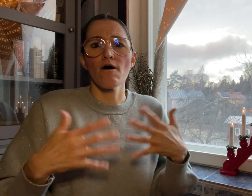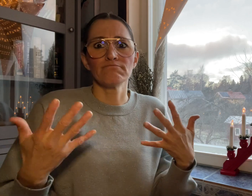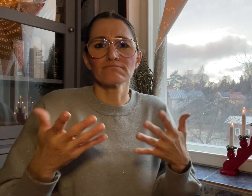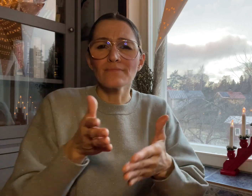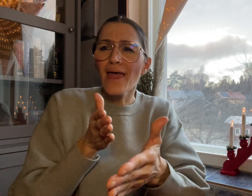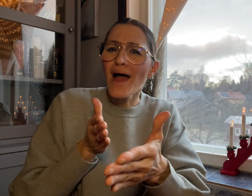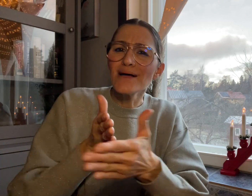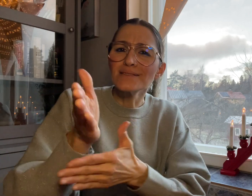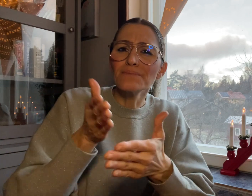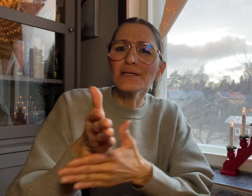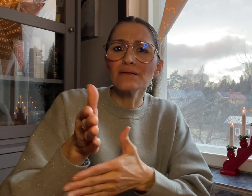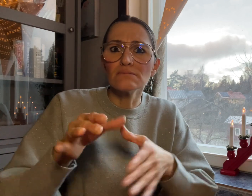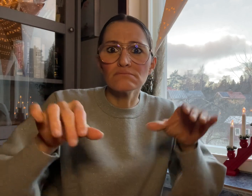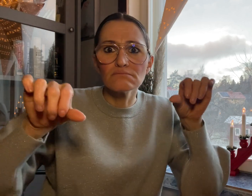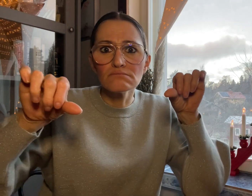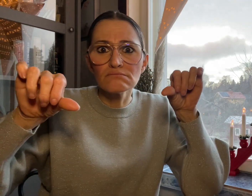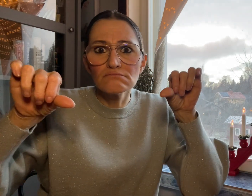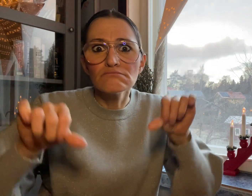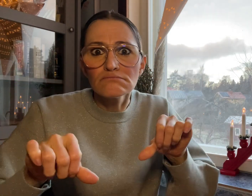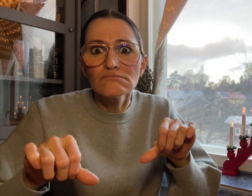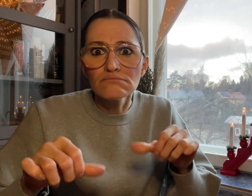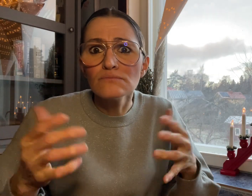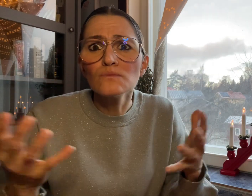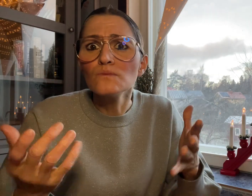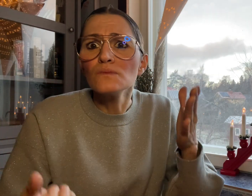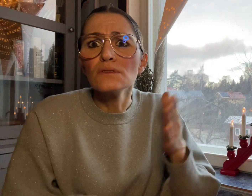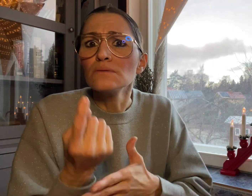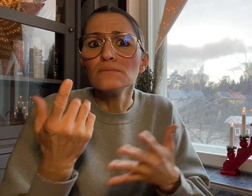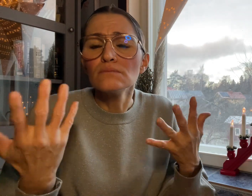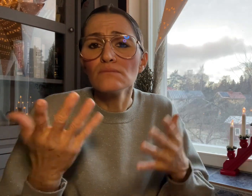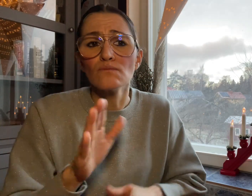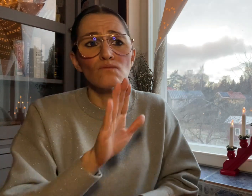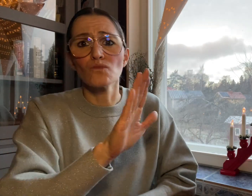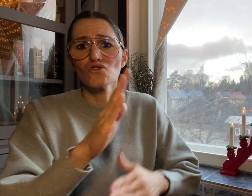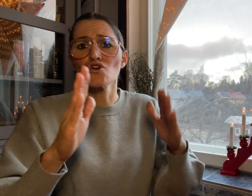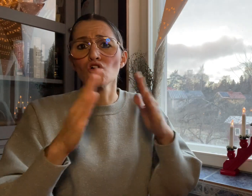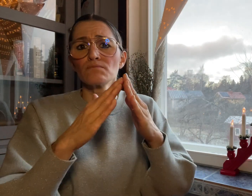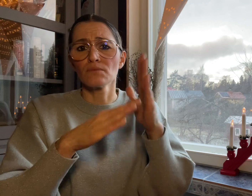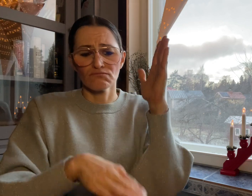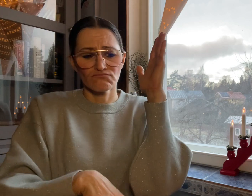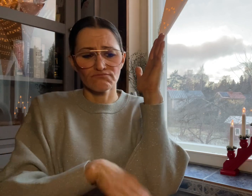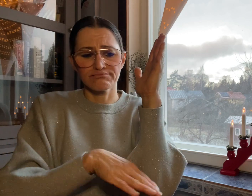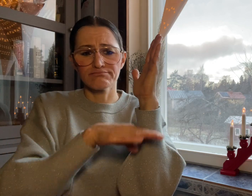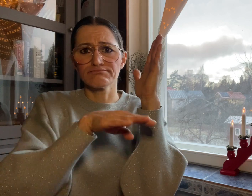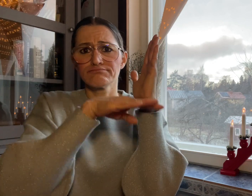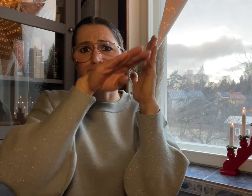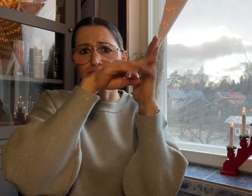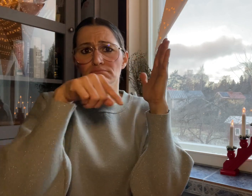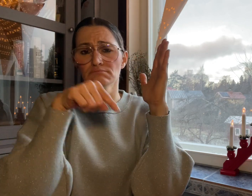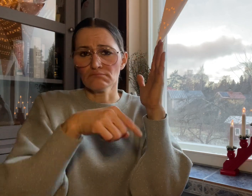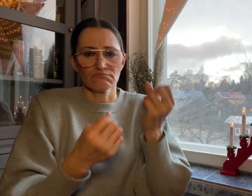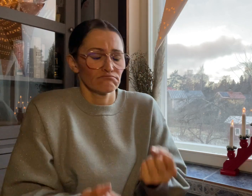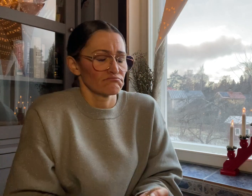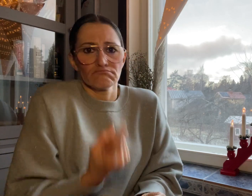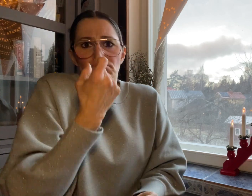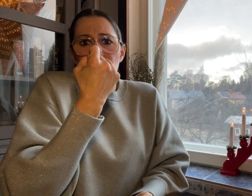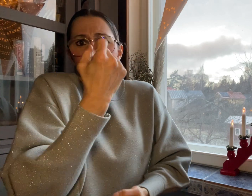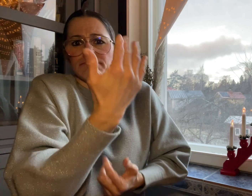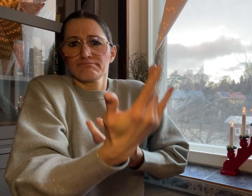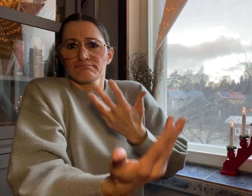with a fire in their apartment raised concerns about access